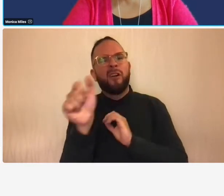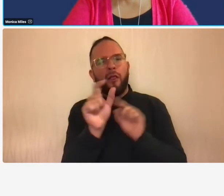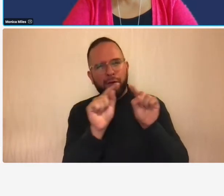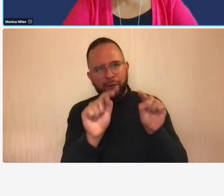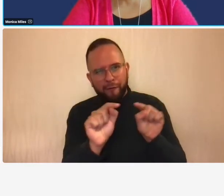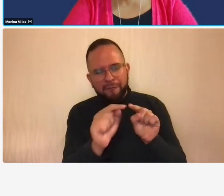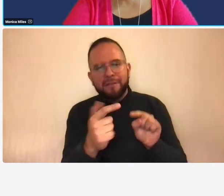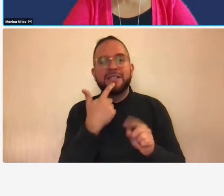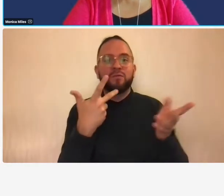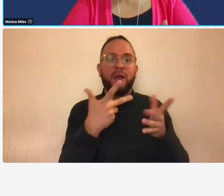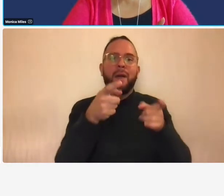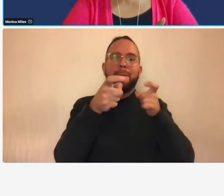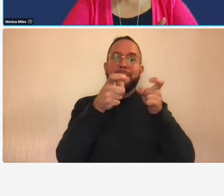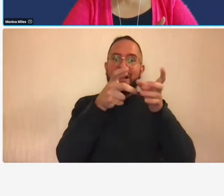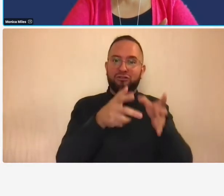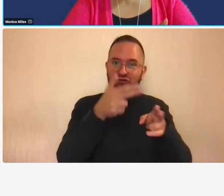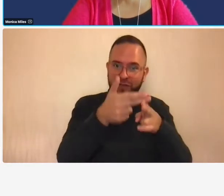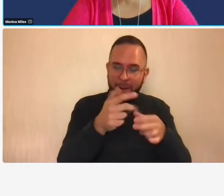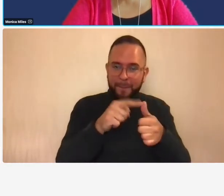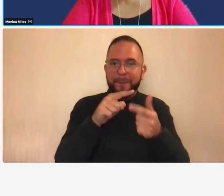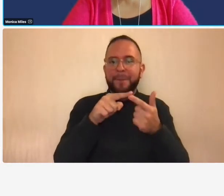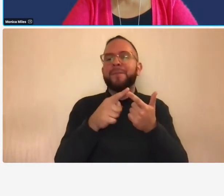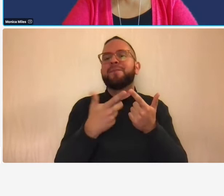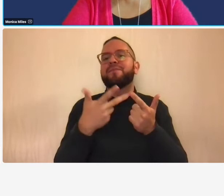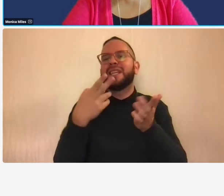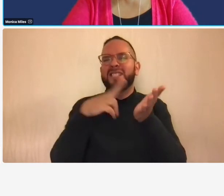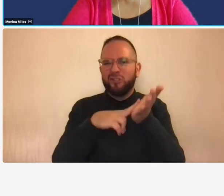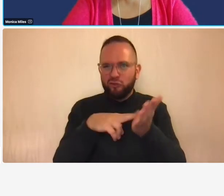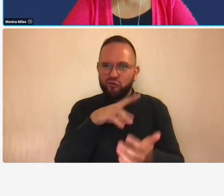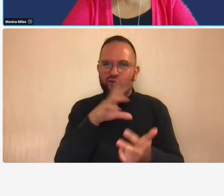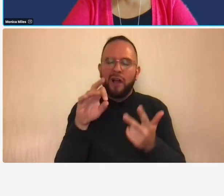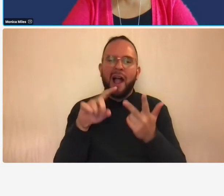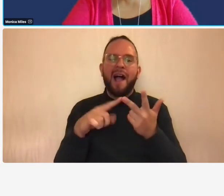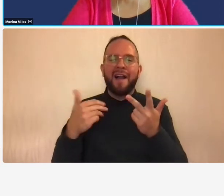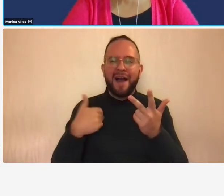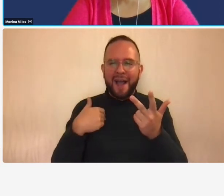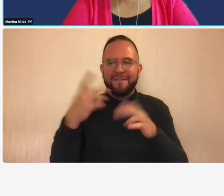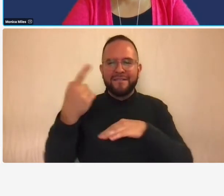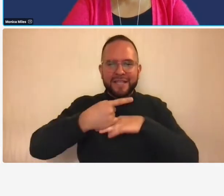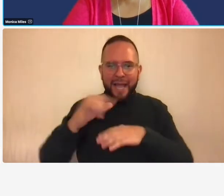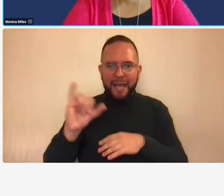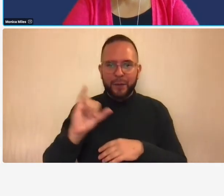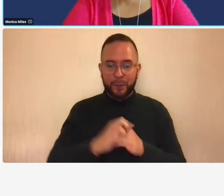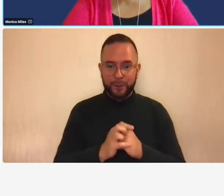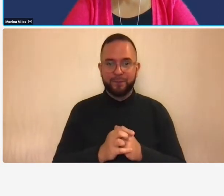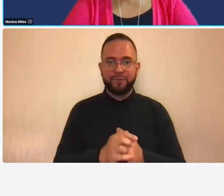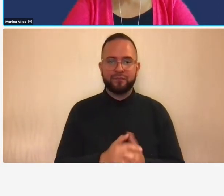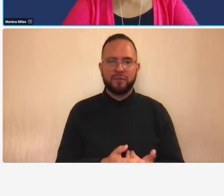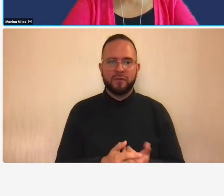the manager's name we have the signature and we also have the date so in this day of electronic